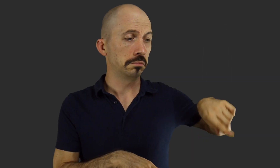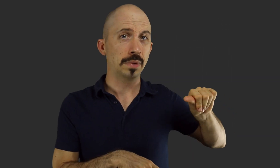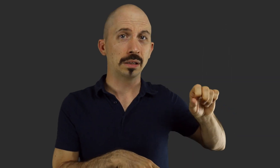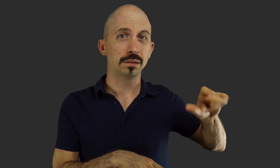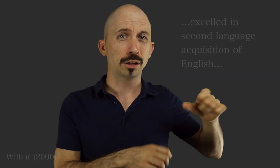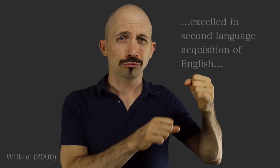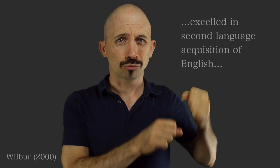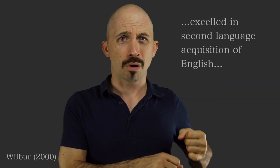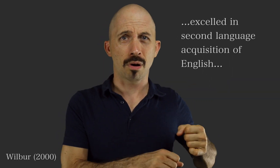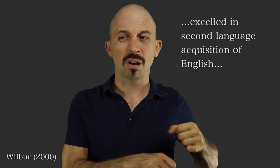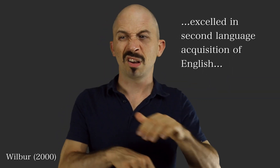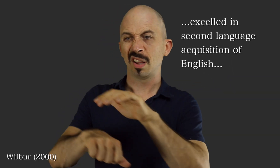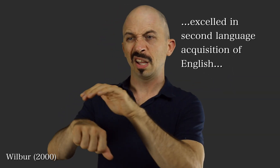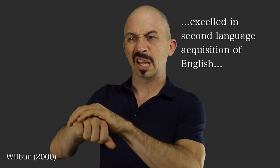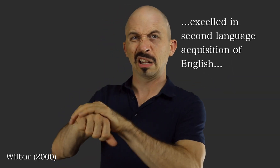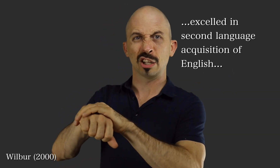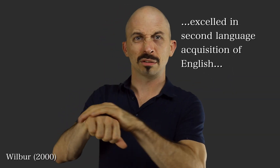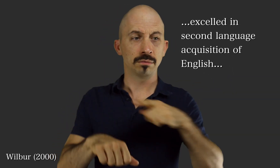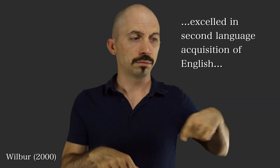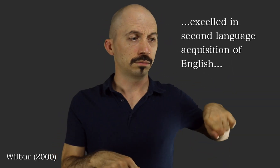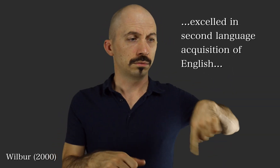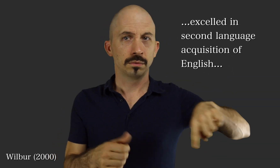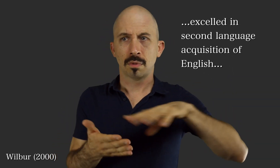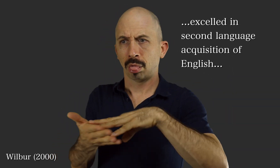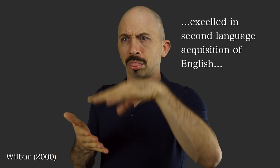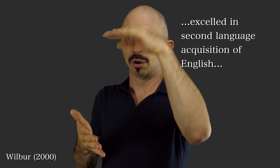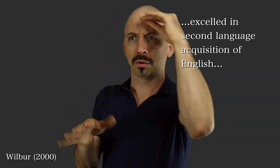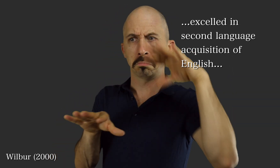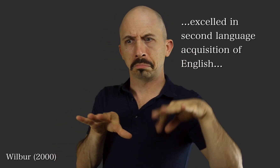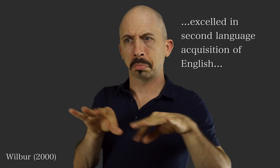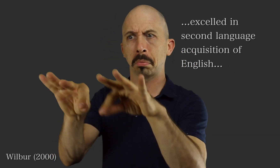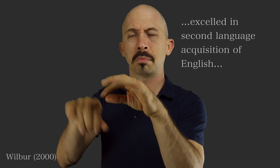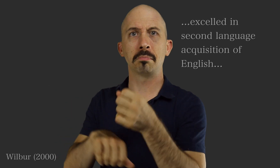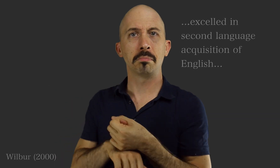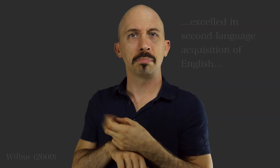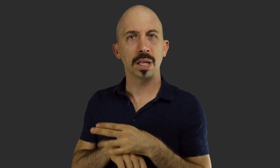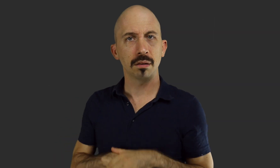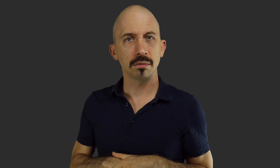The ASL-exposed babies ability to acquire English as a second language excelled than those of the oral exposed babies.